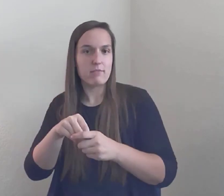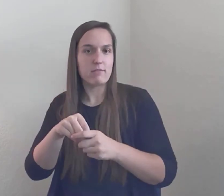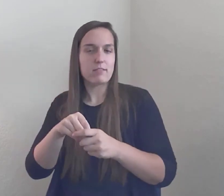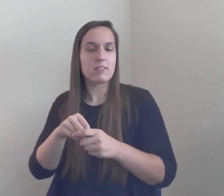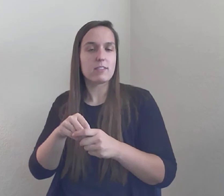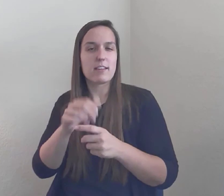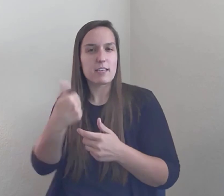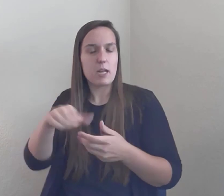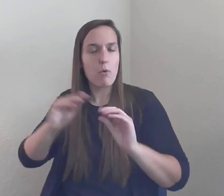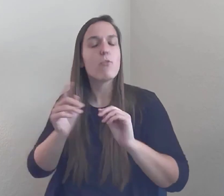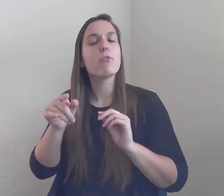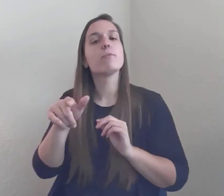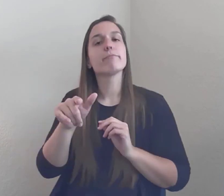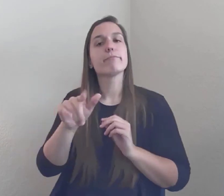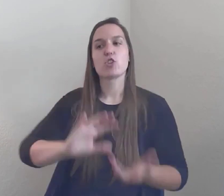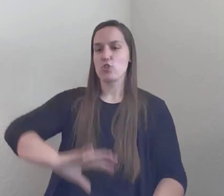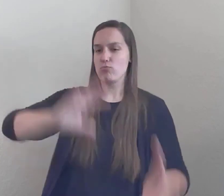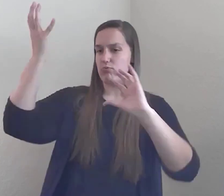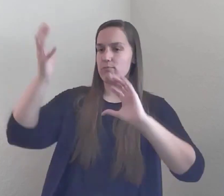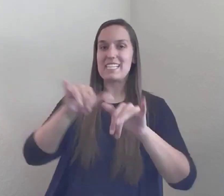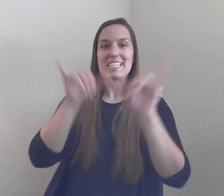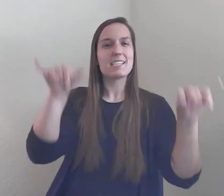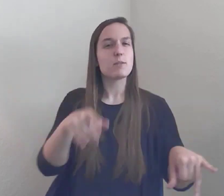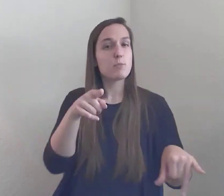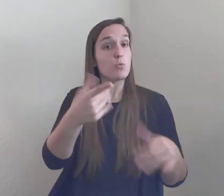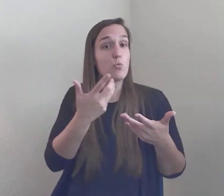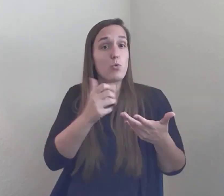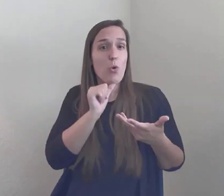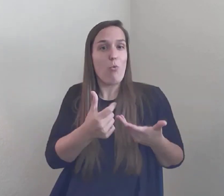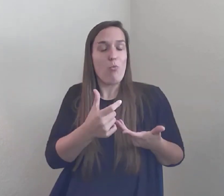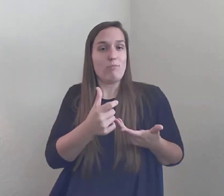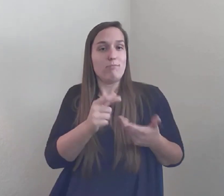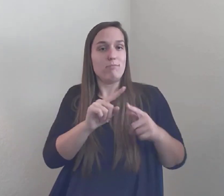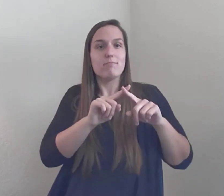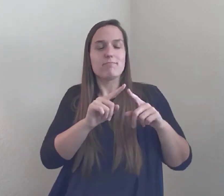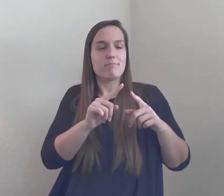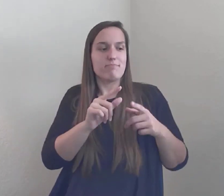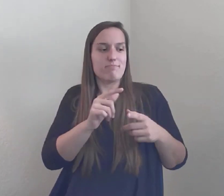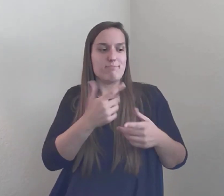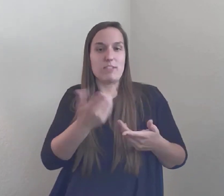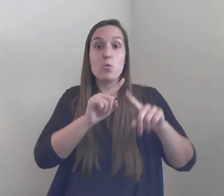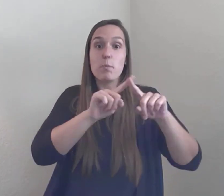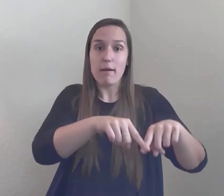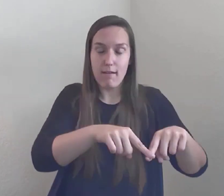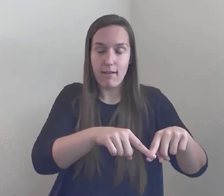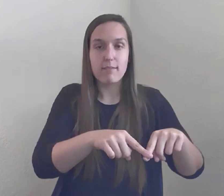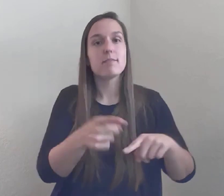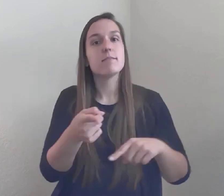You've learned and shared your hopes and dreams for the disability rights movement, I had the privilege of being an older where